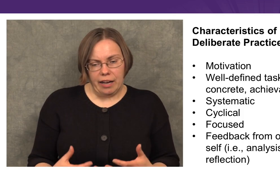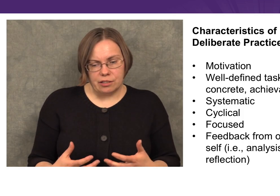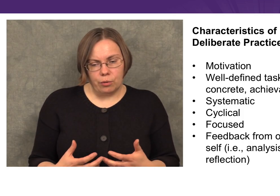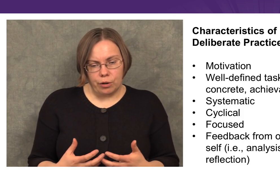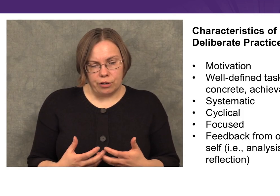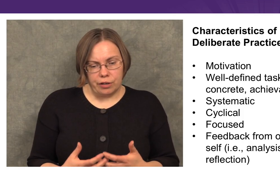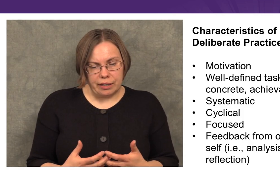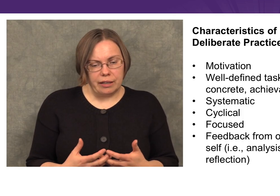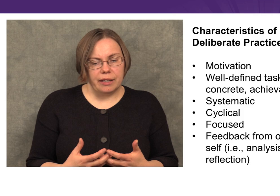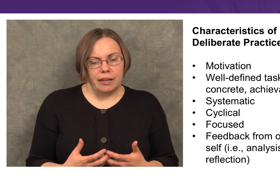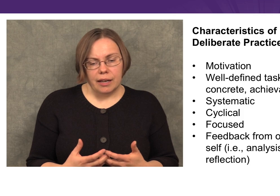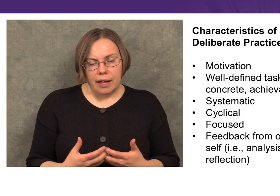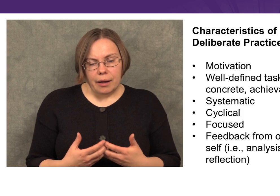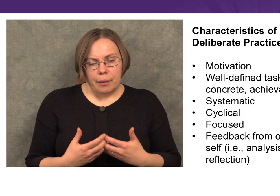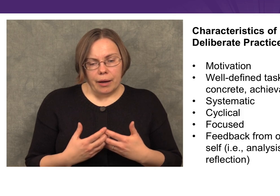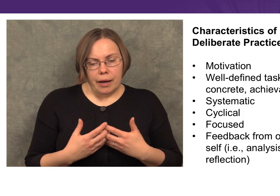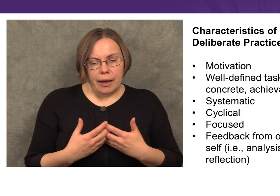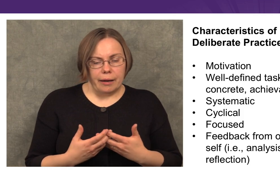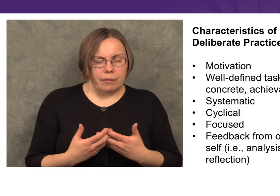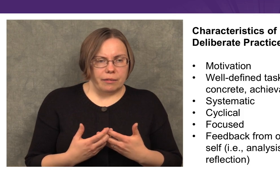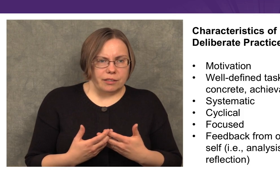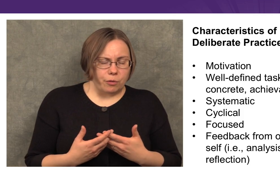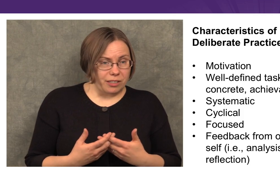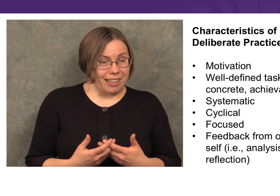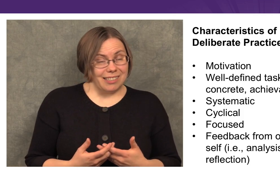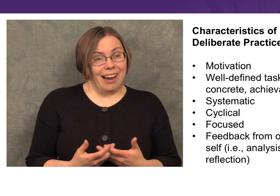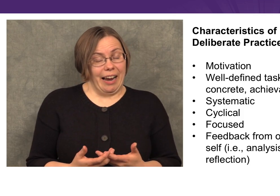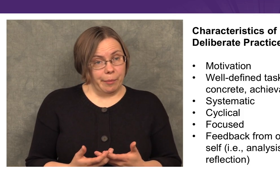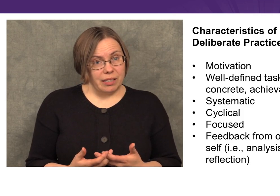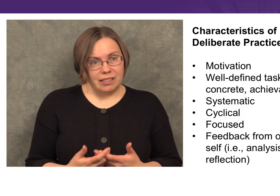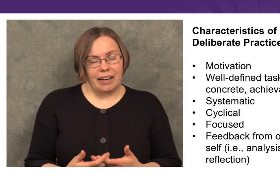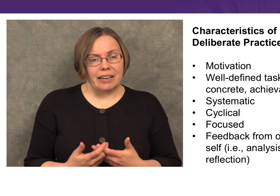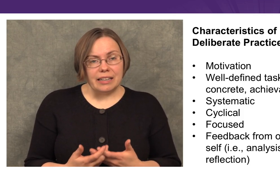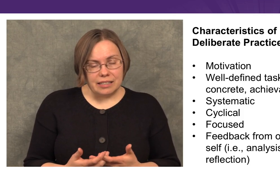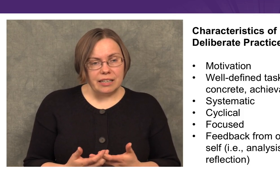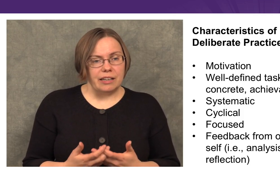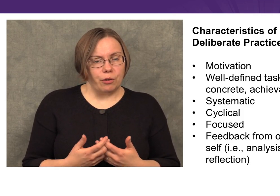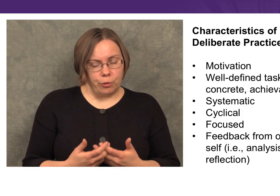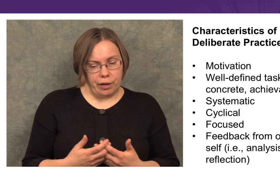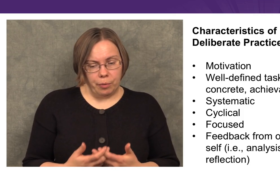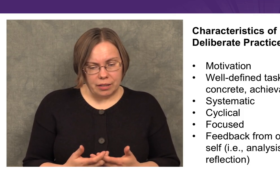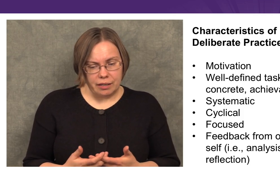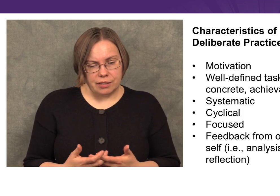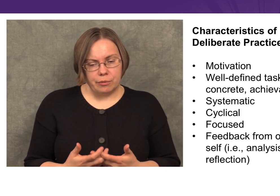analyze our work critically, and this of course takes time. It’s not an easy or quick process.